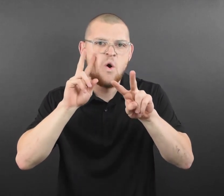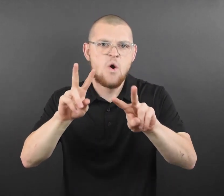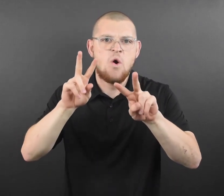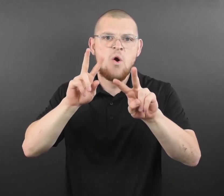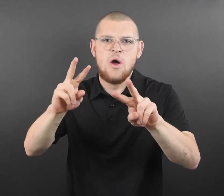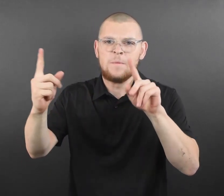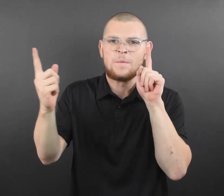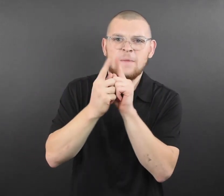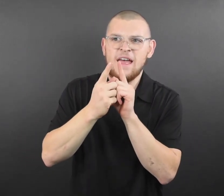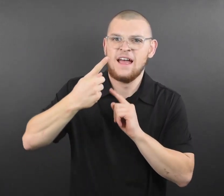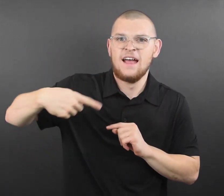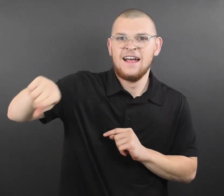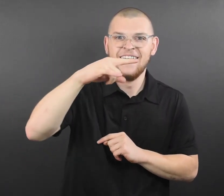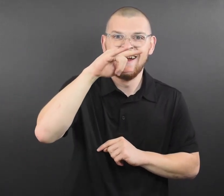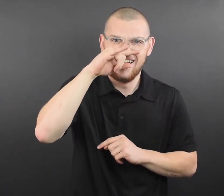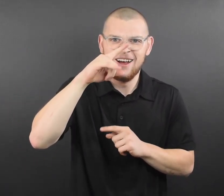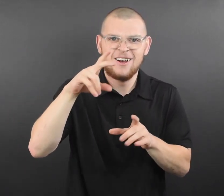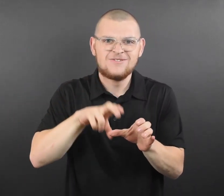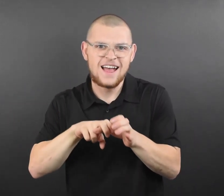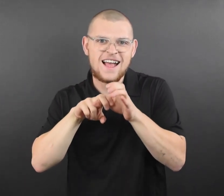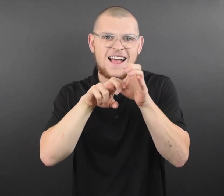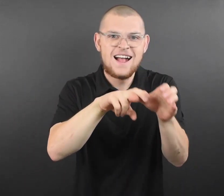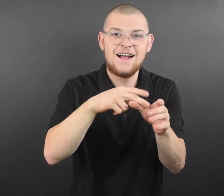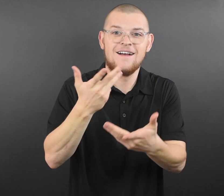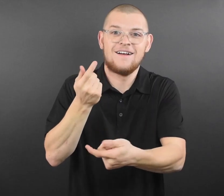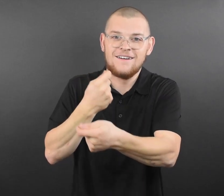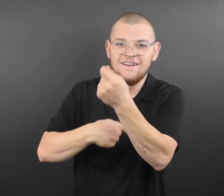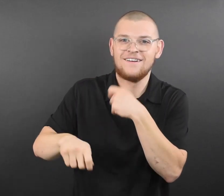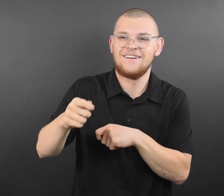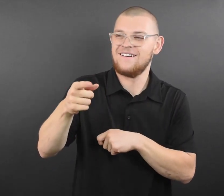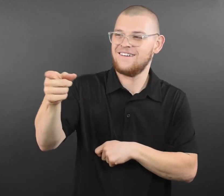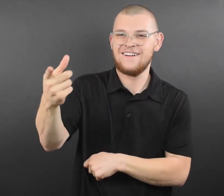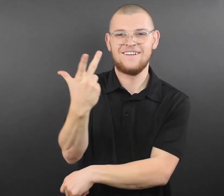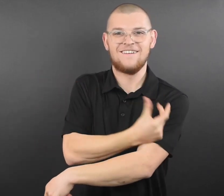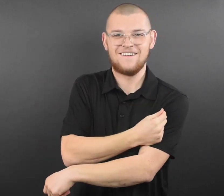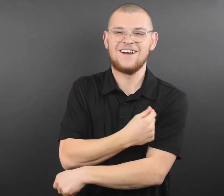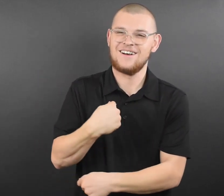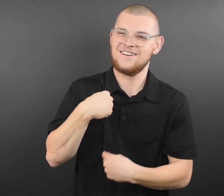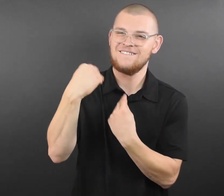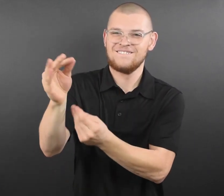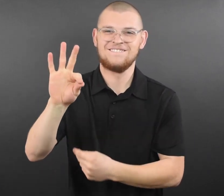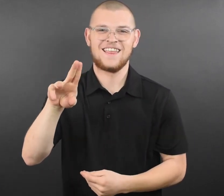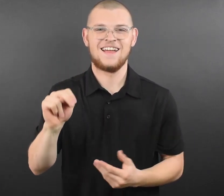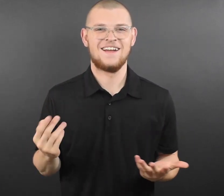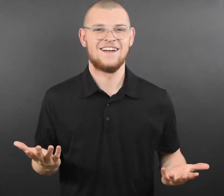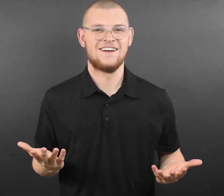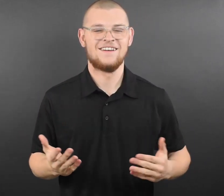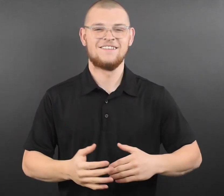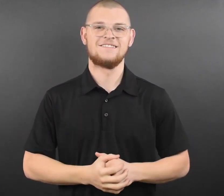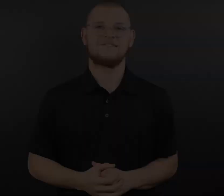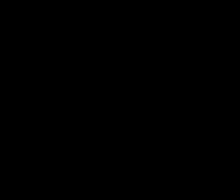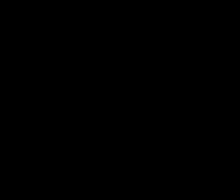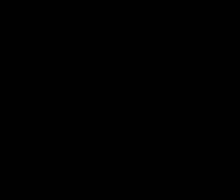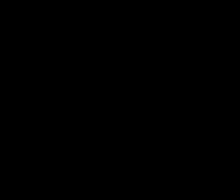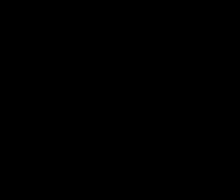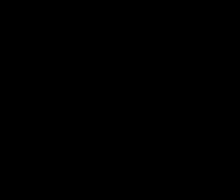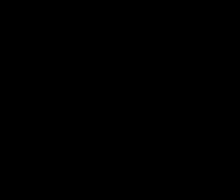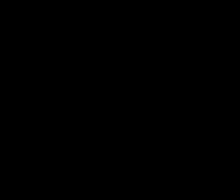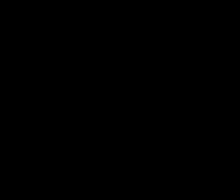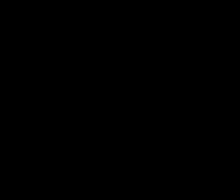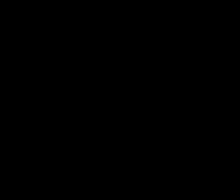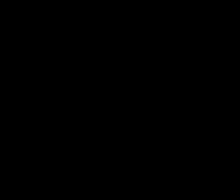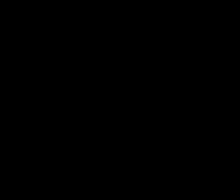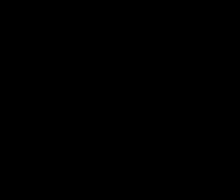Wintergreen Dogsled Lodge Co-Owners Paul and Sue Schurke said, "Our furry 4-legged friends